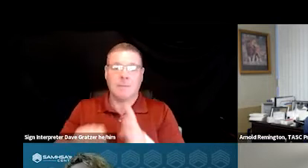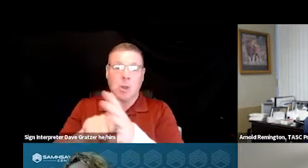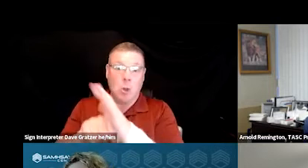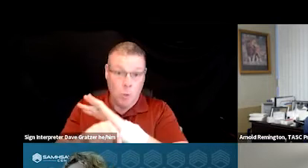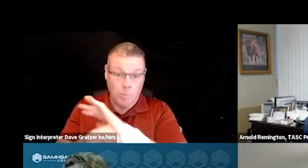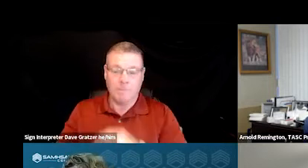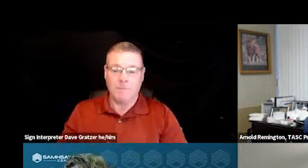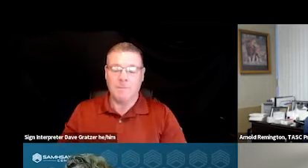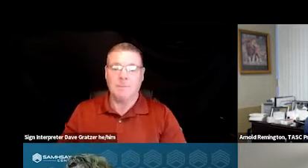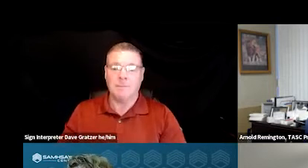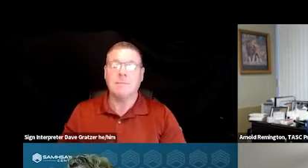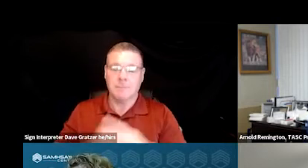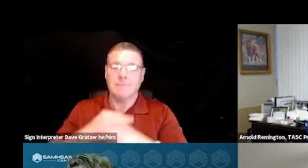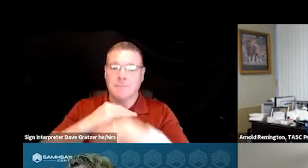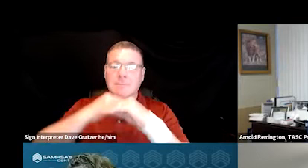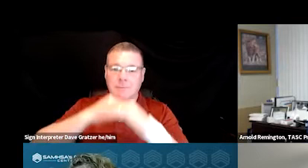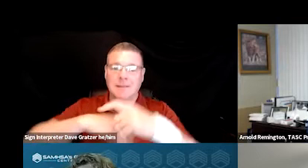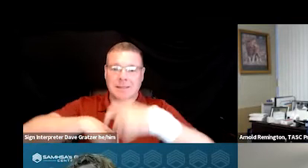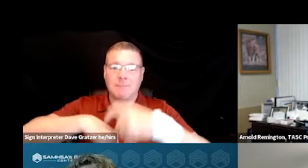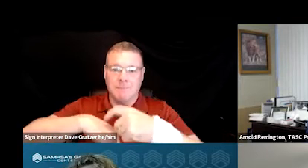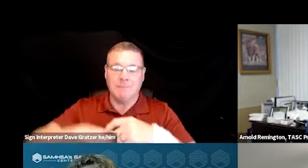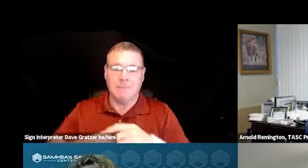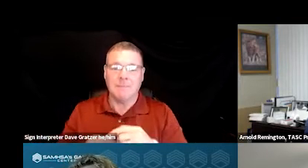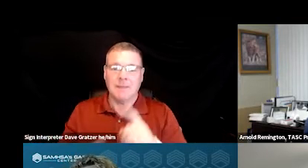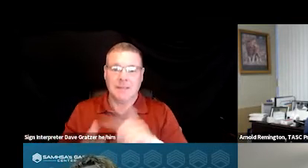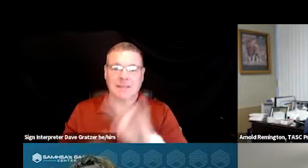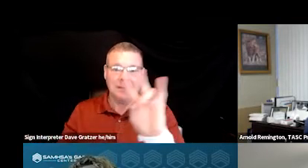our length of stay has gone up on average to seven days.